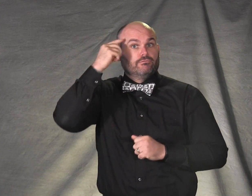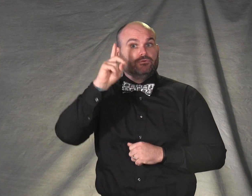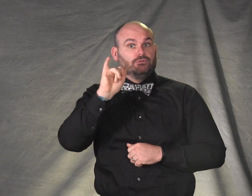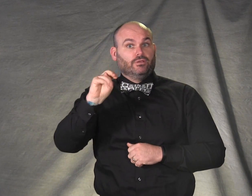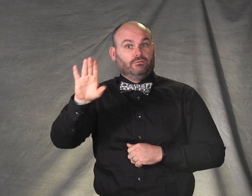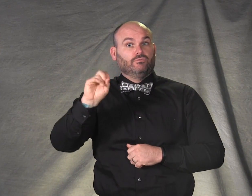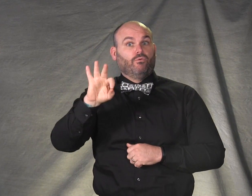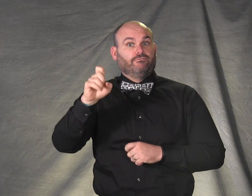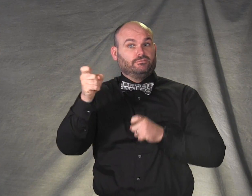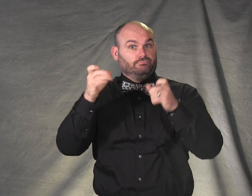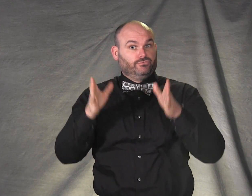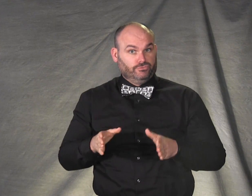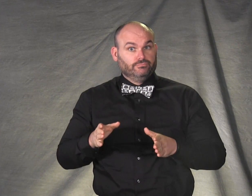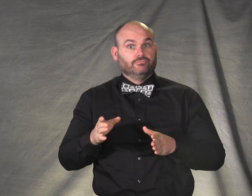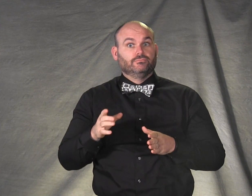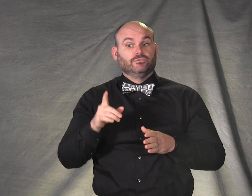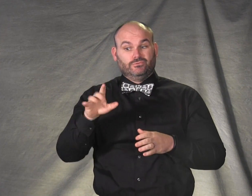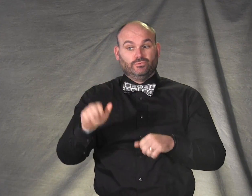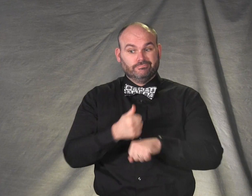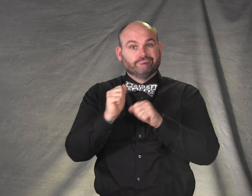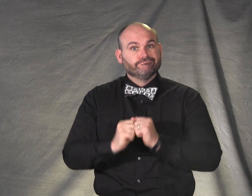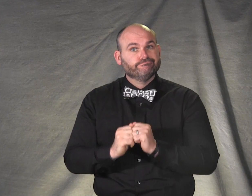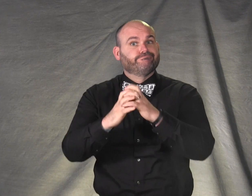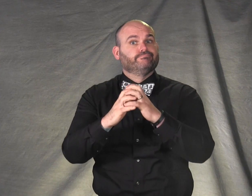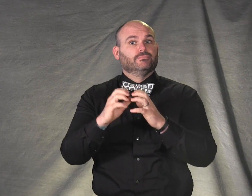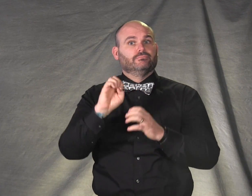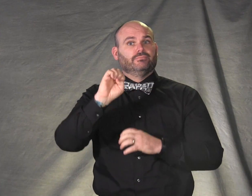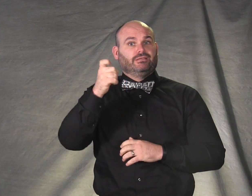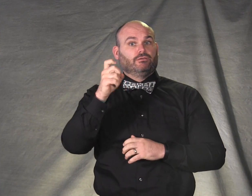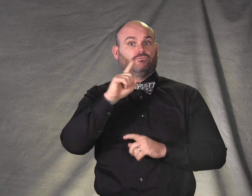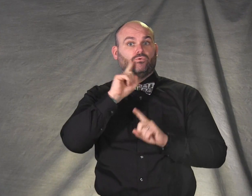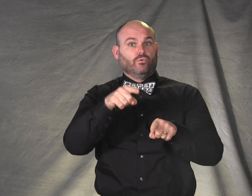who led efforts to negotiate Executive Order 14-14,